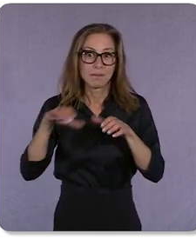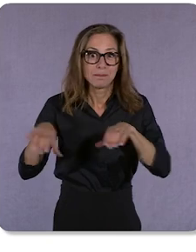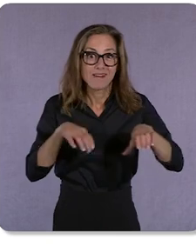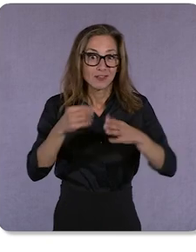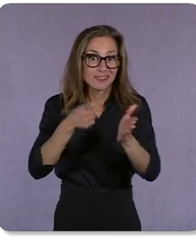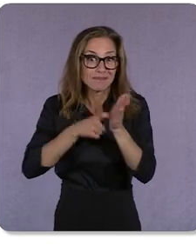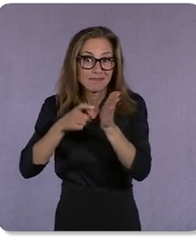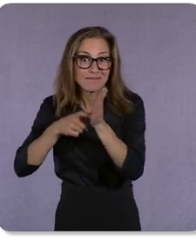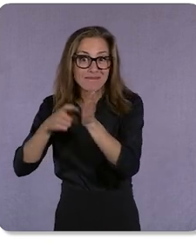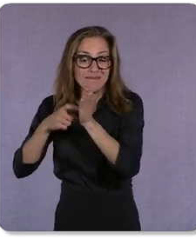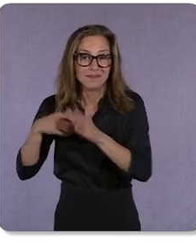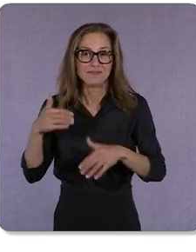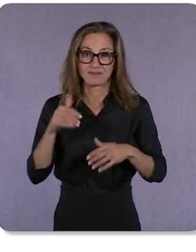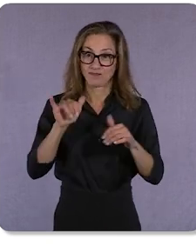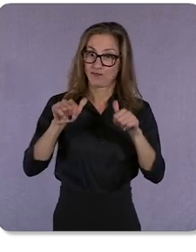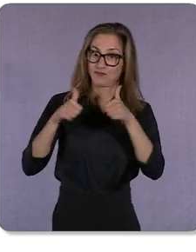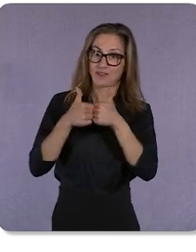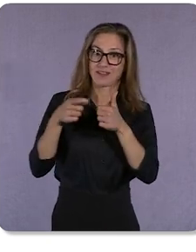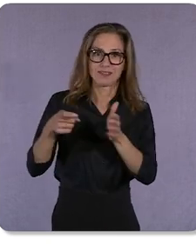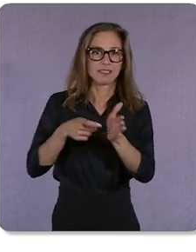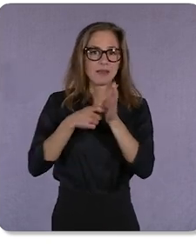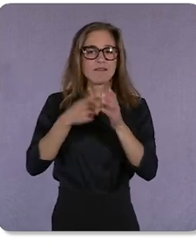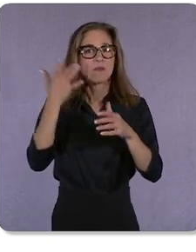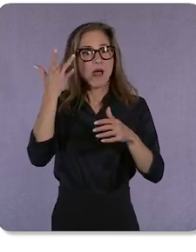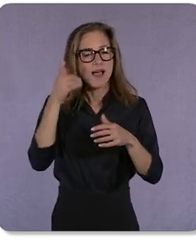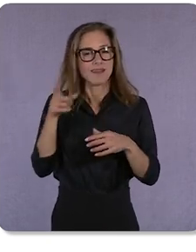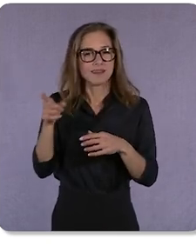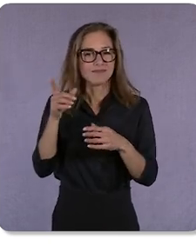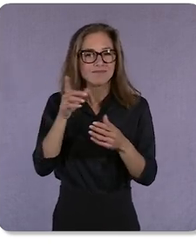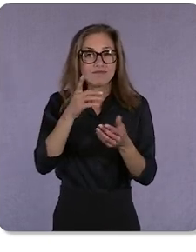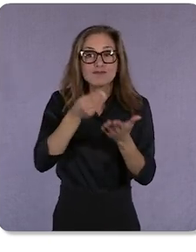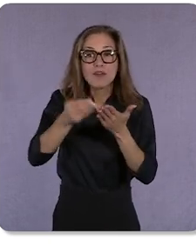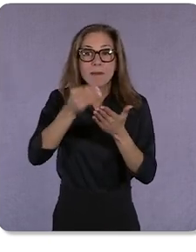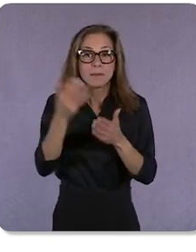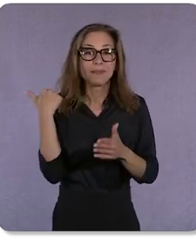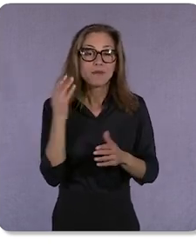This challenge stems from a nonlinear shopping pattern that’s become the new norm.